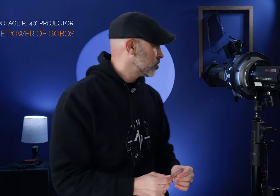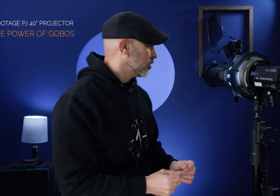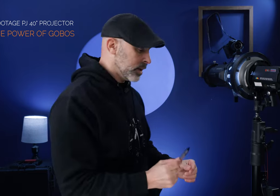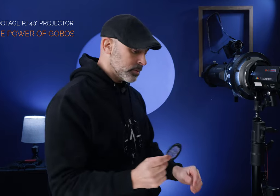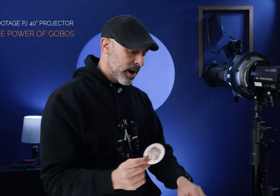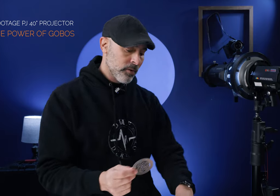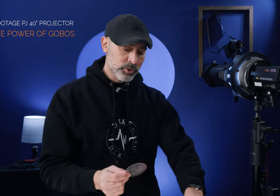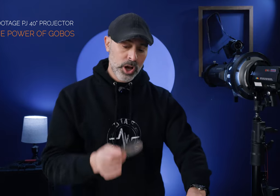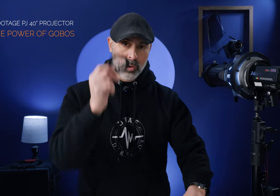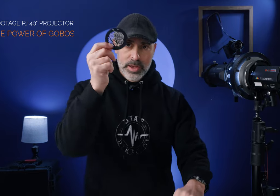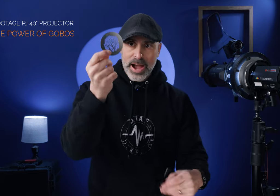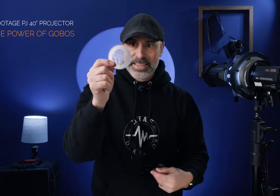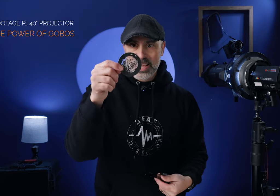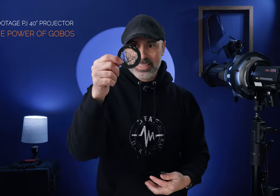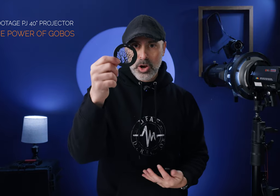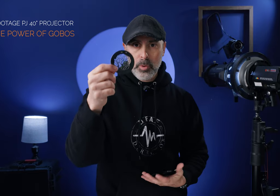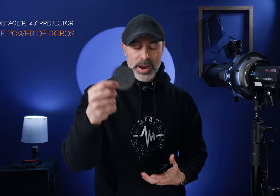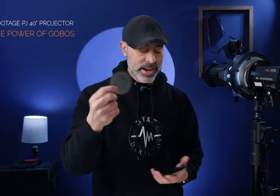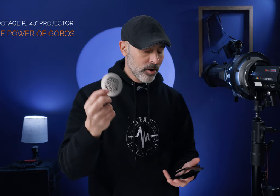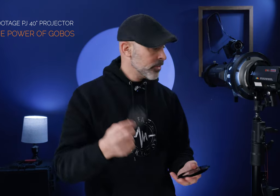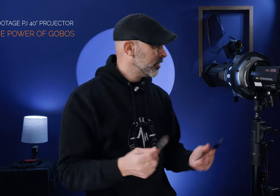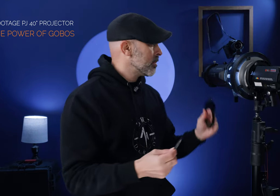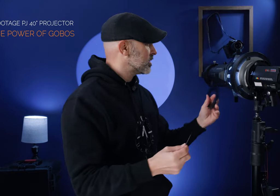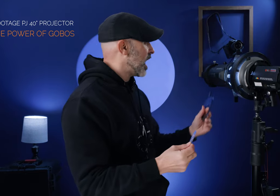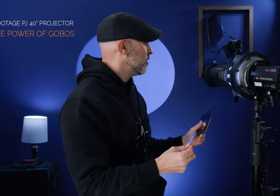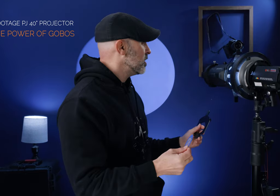really comes and Powerful so I can take this Gobo right here now the good thing about this iFootage